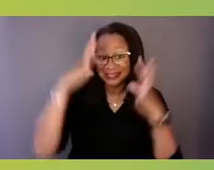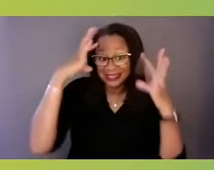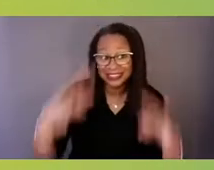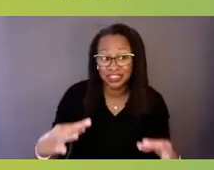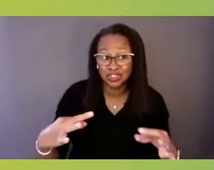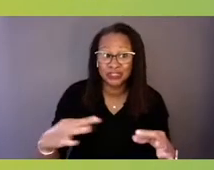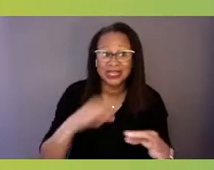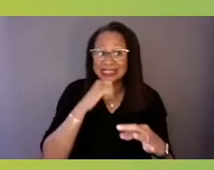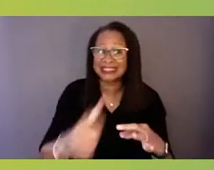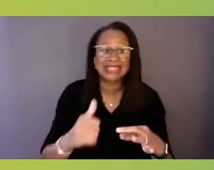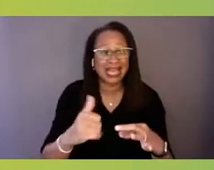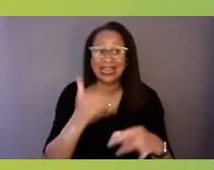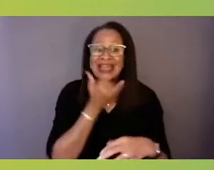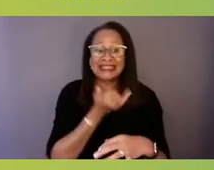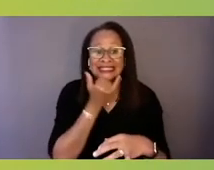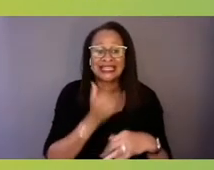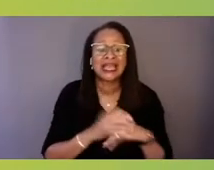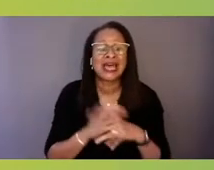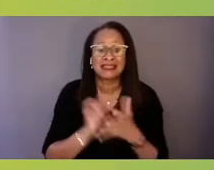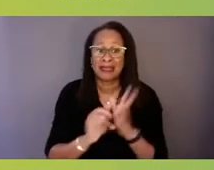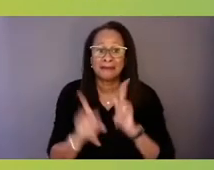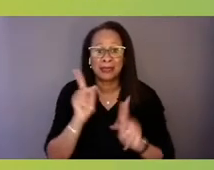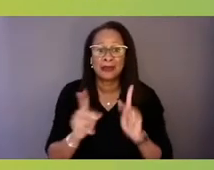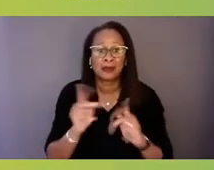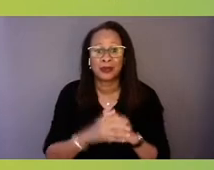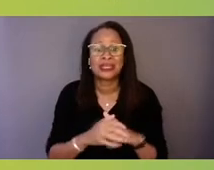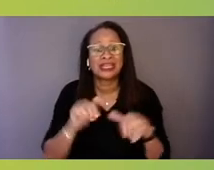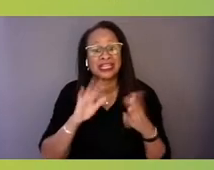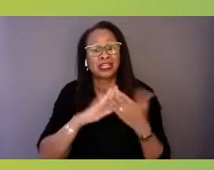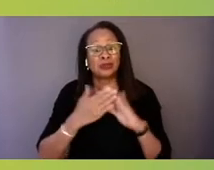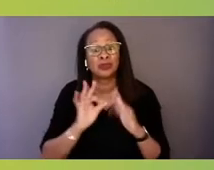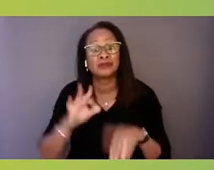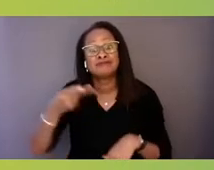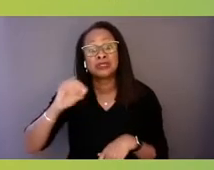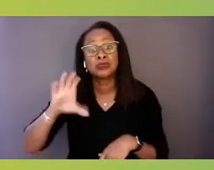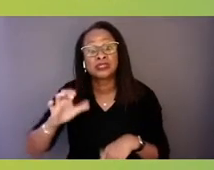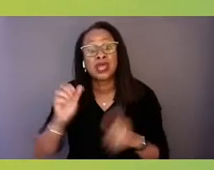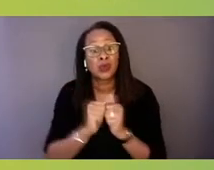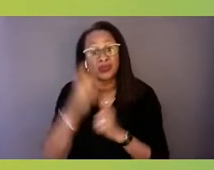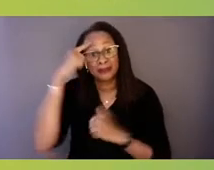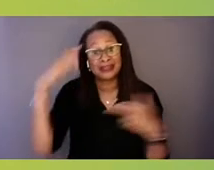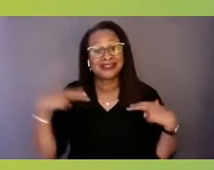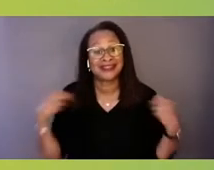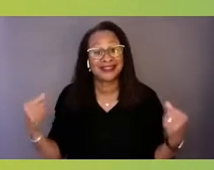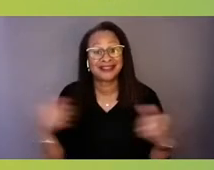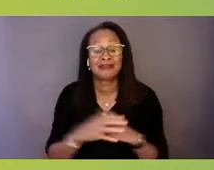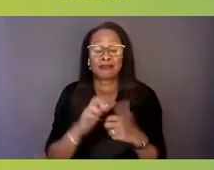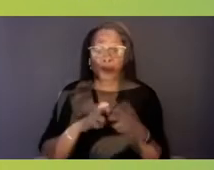that people in communities of color, people with mental illness, people on the margins do not get treated the same.